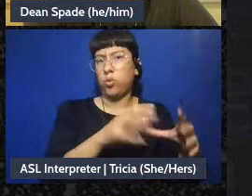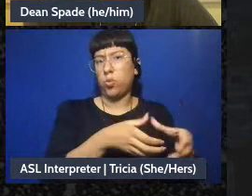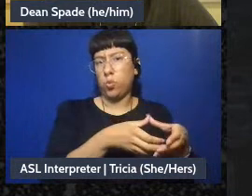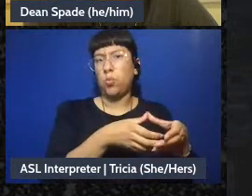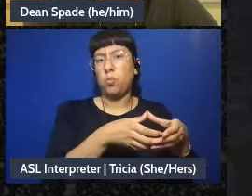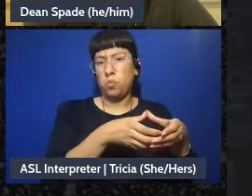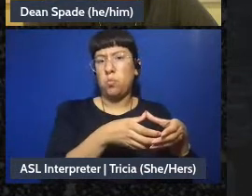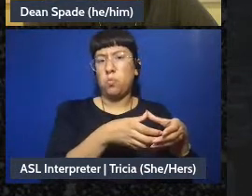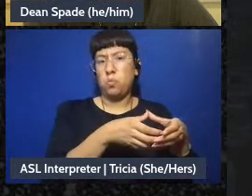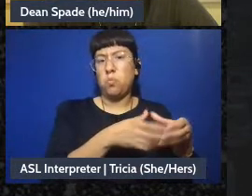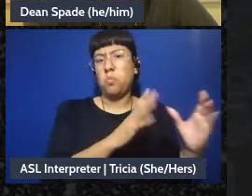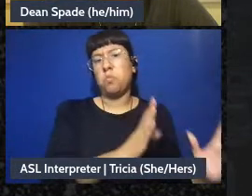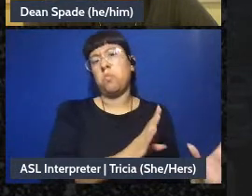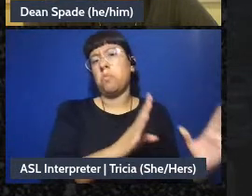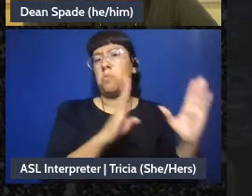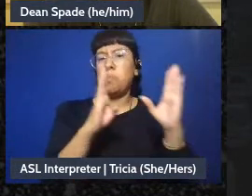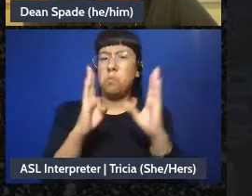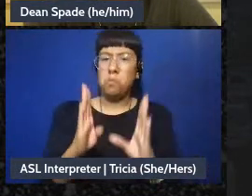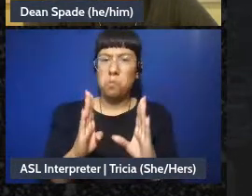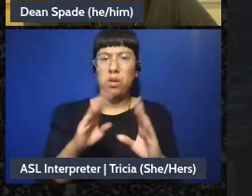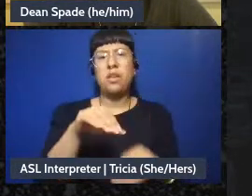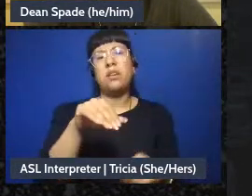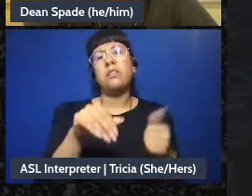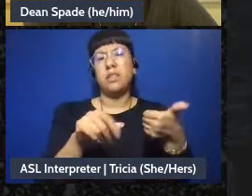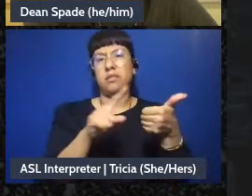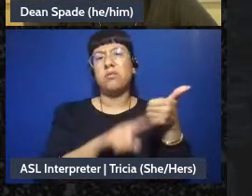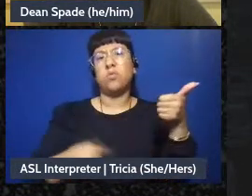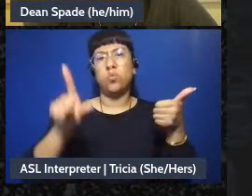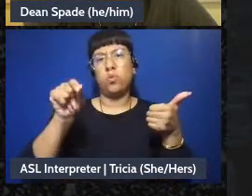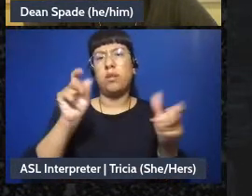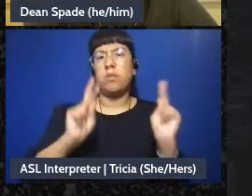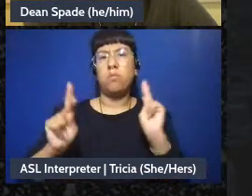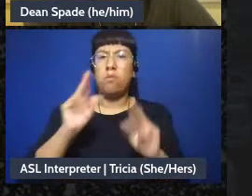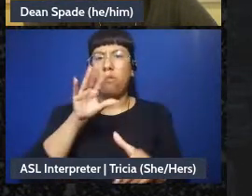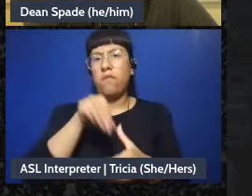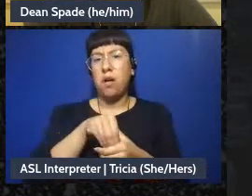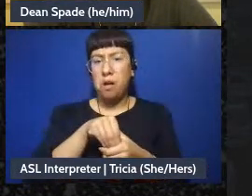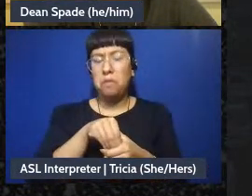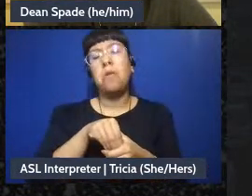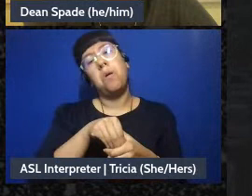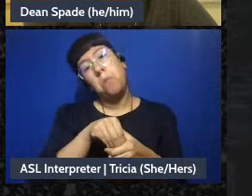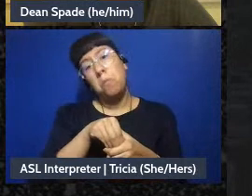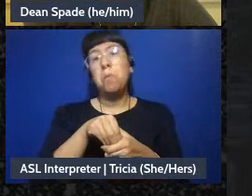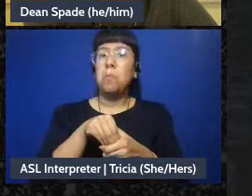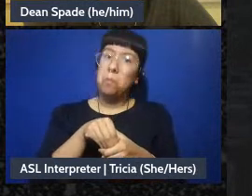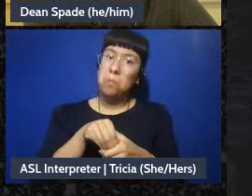We've got a good number people have 10 to 20. We've got some groups that have more than 75